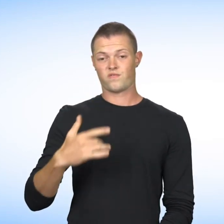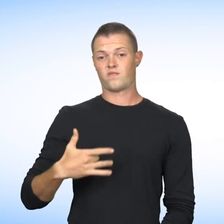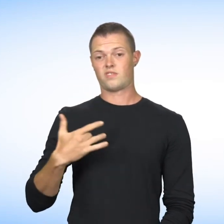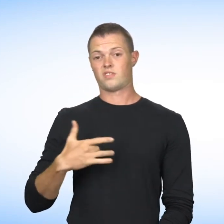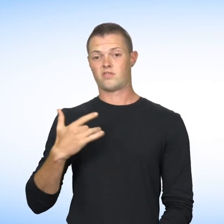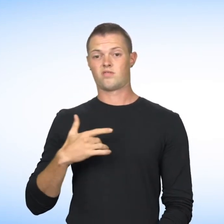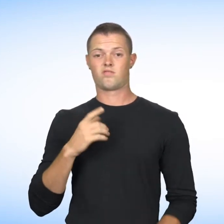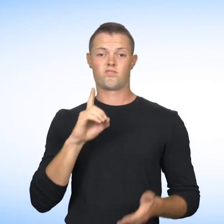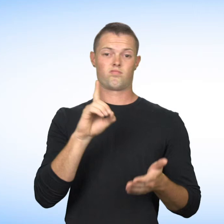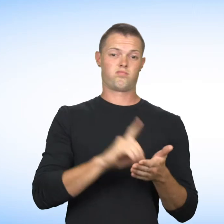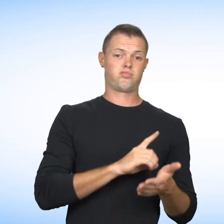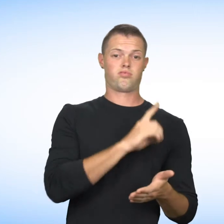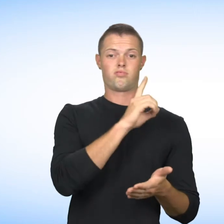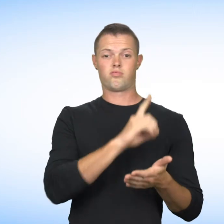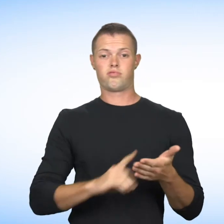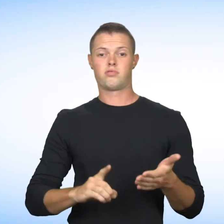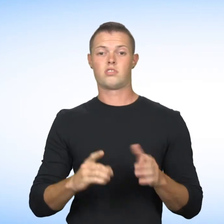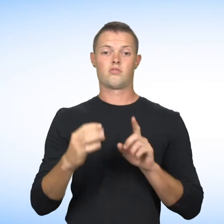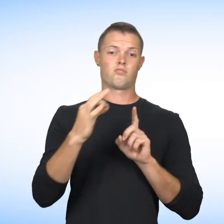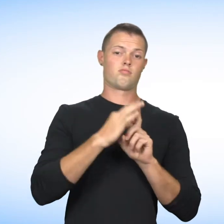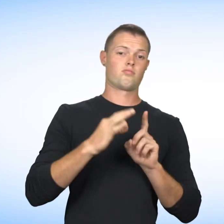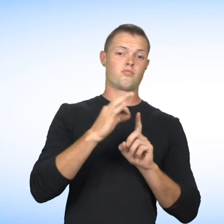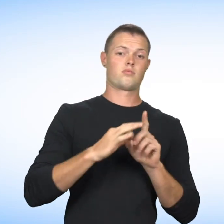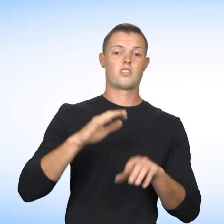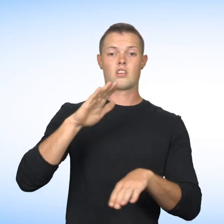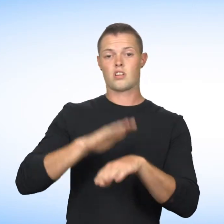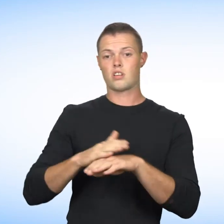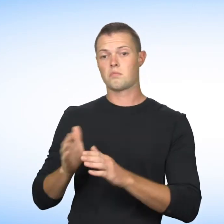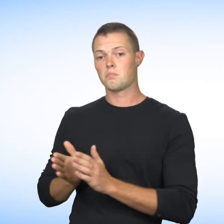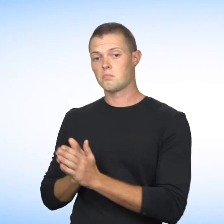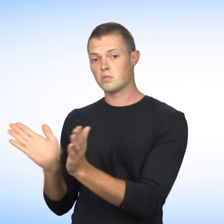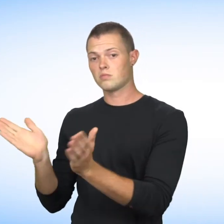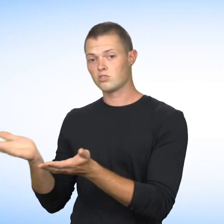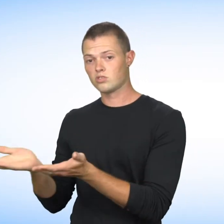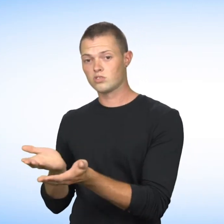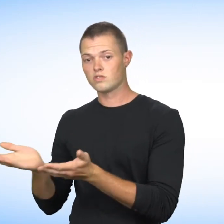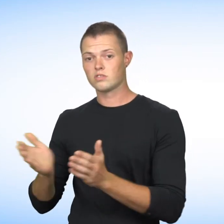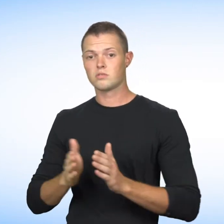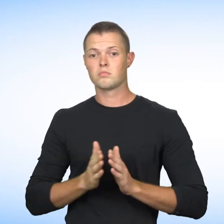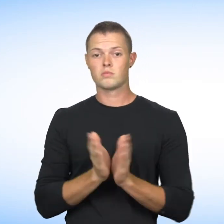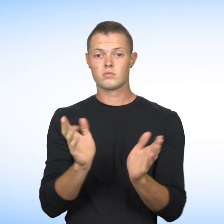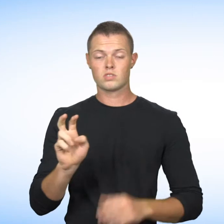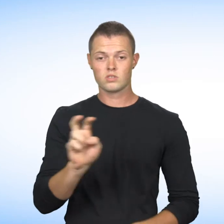if you believe you have been a victim of discrimination or harassment with respect to public services,